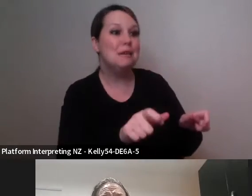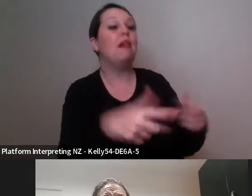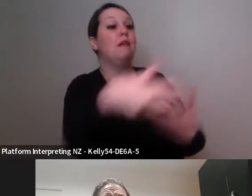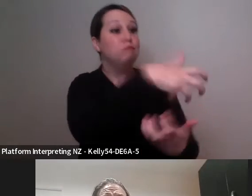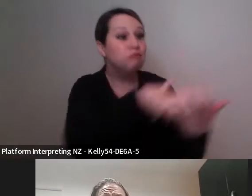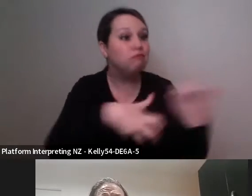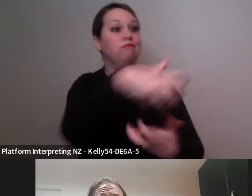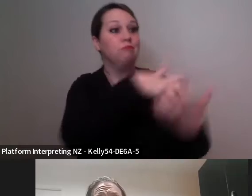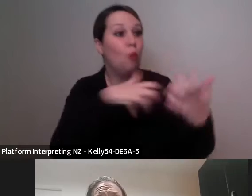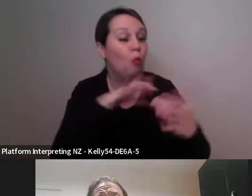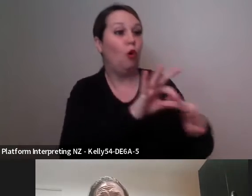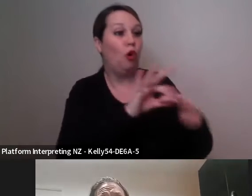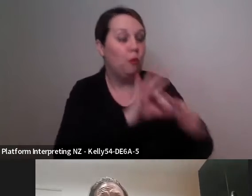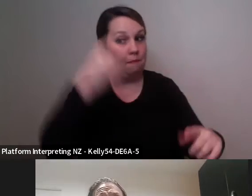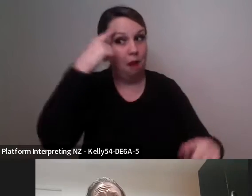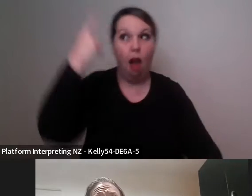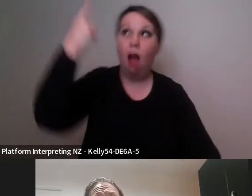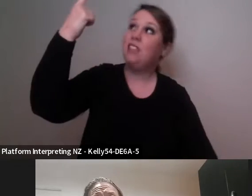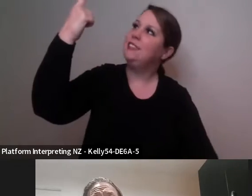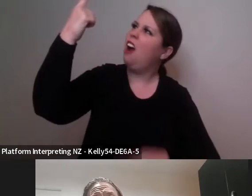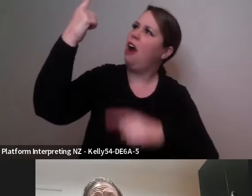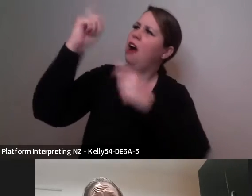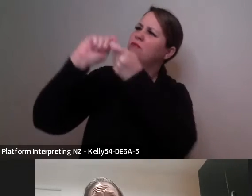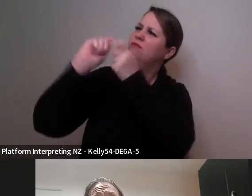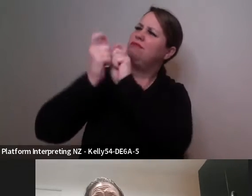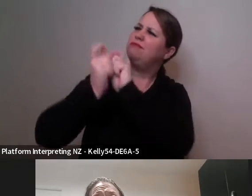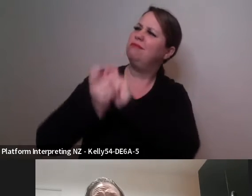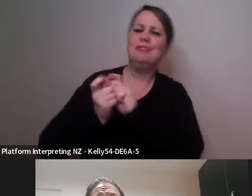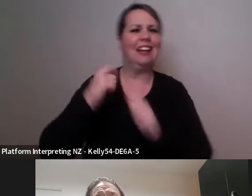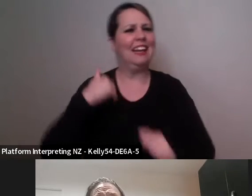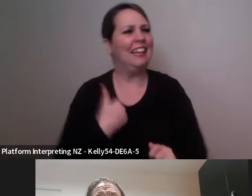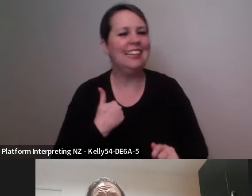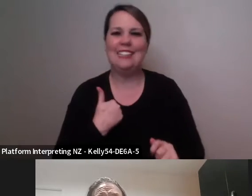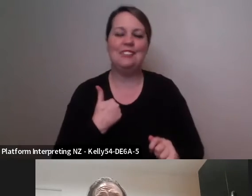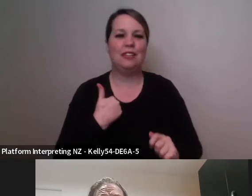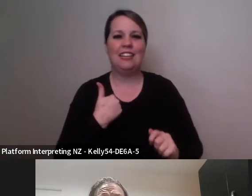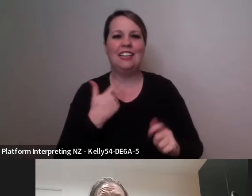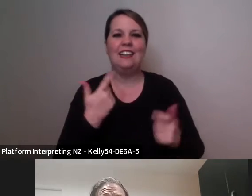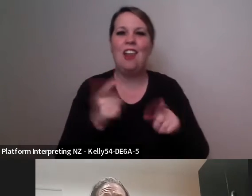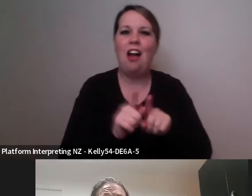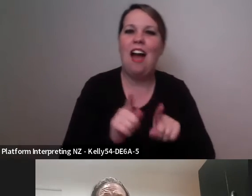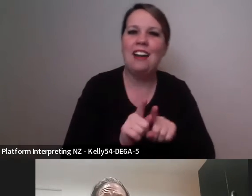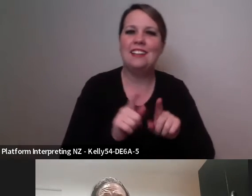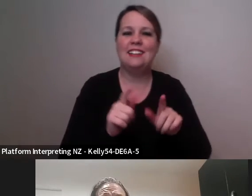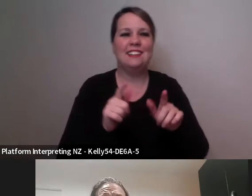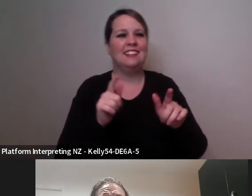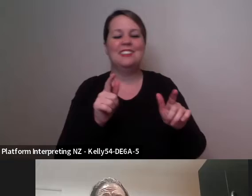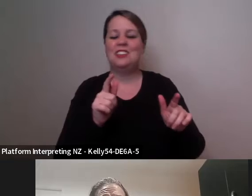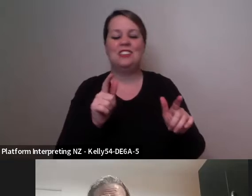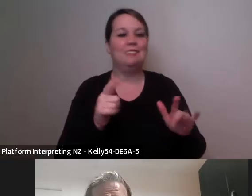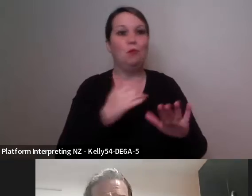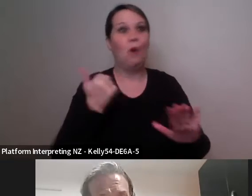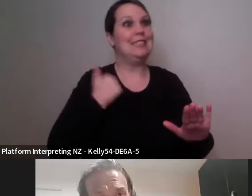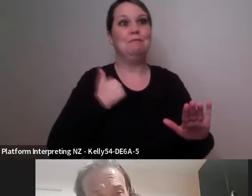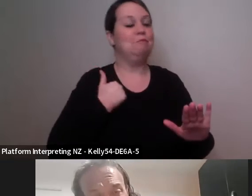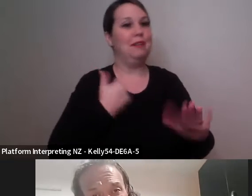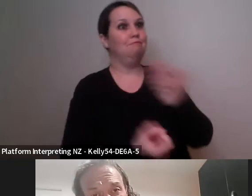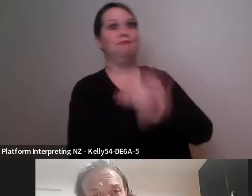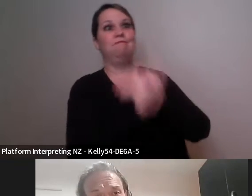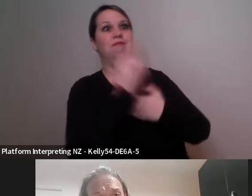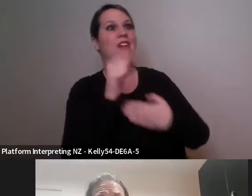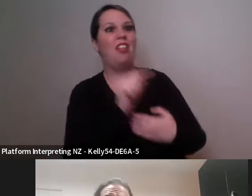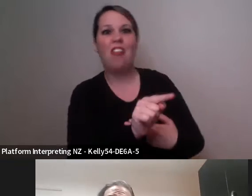um it sort of evolves into unexpected ways or or develops deeper into a process uh I also